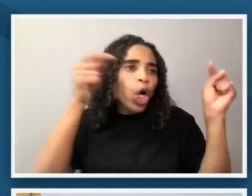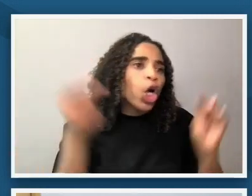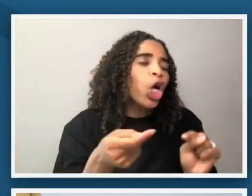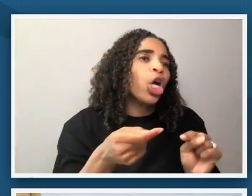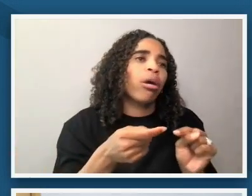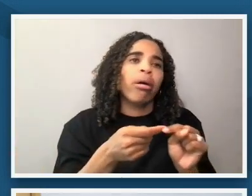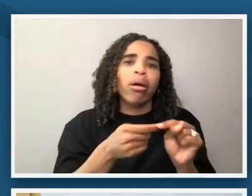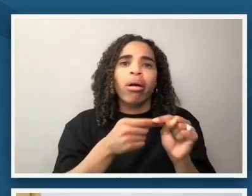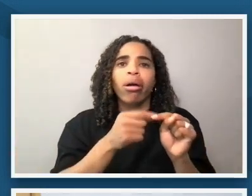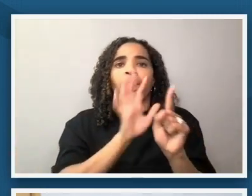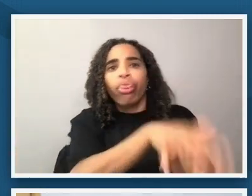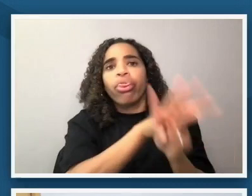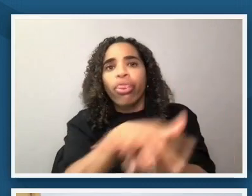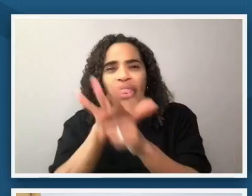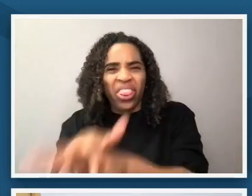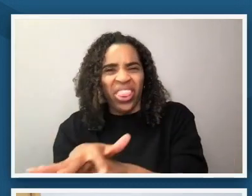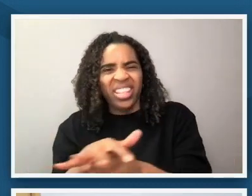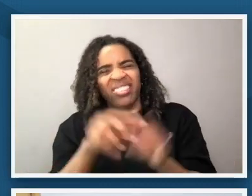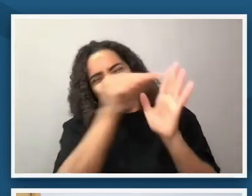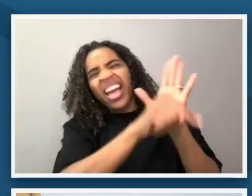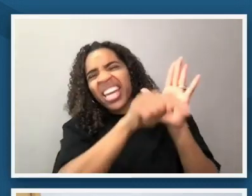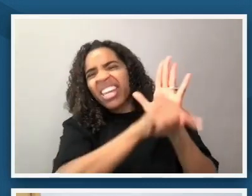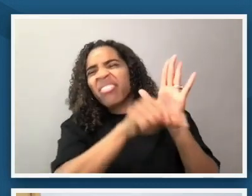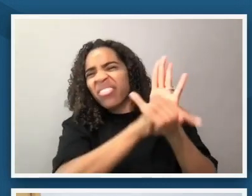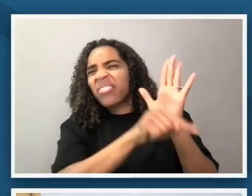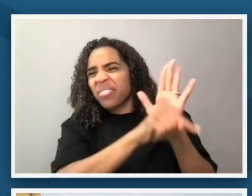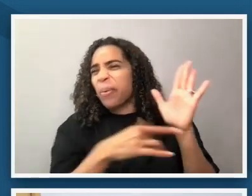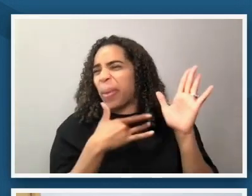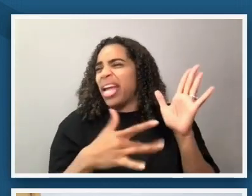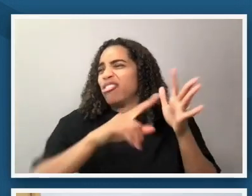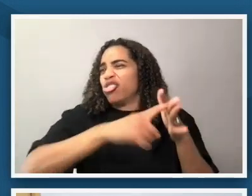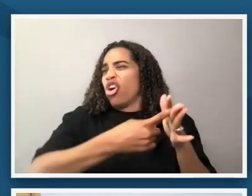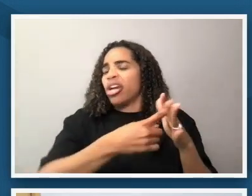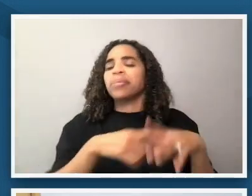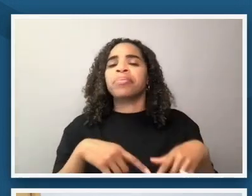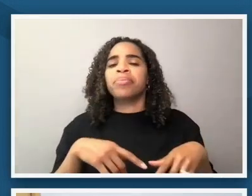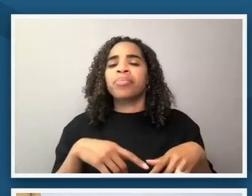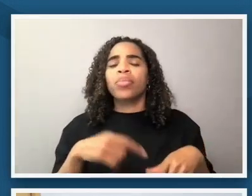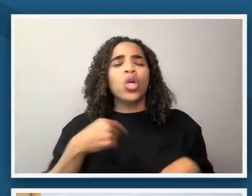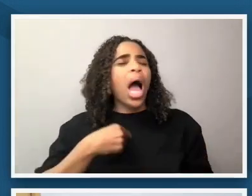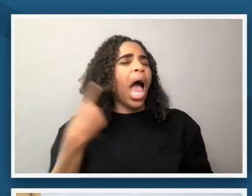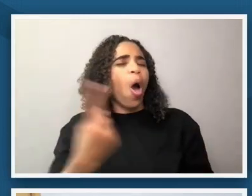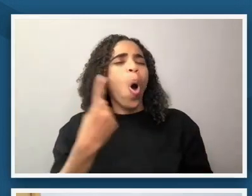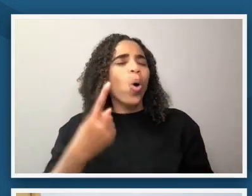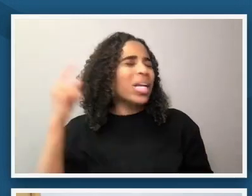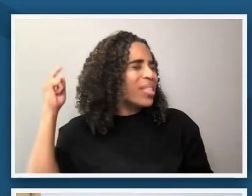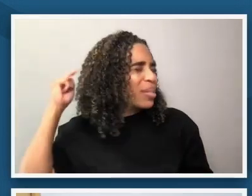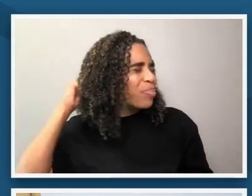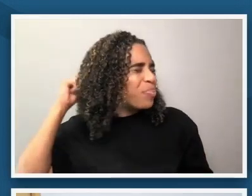community and so it's always a goal of